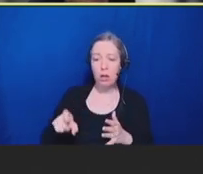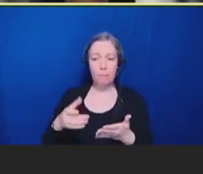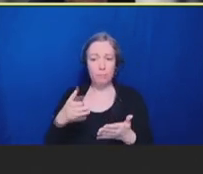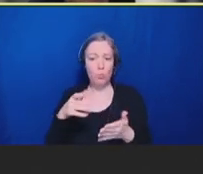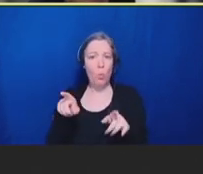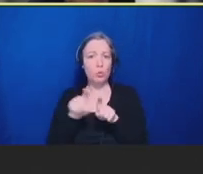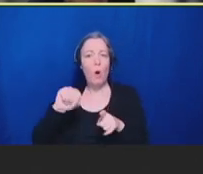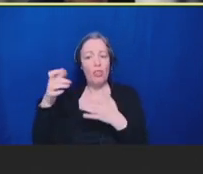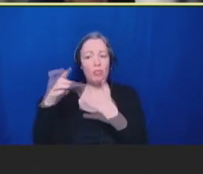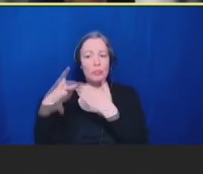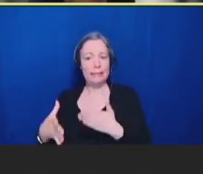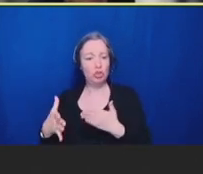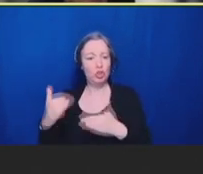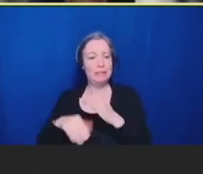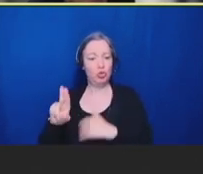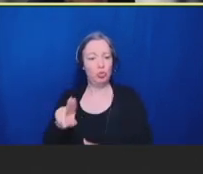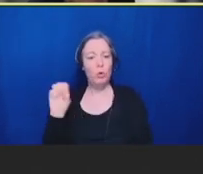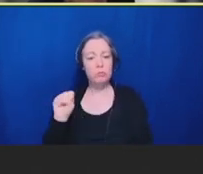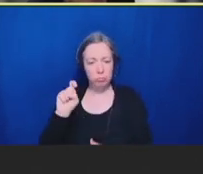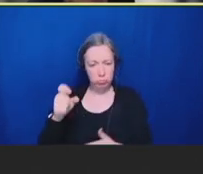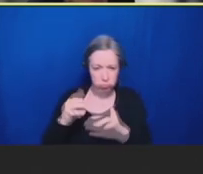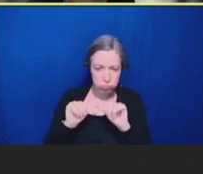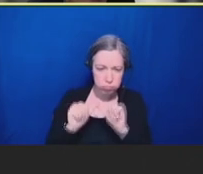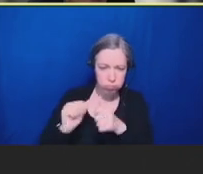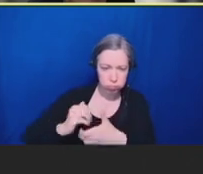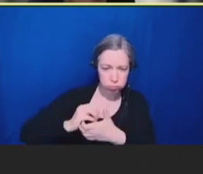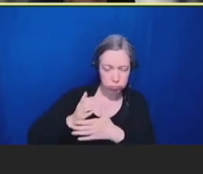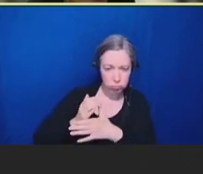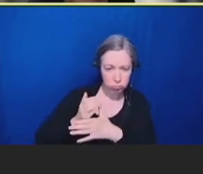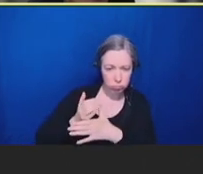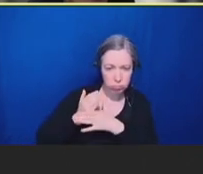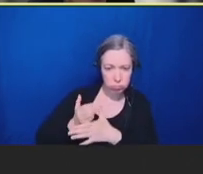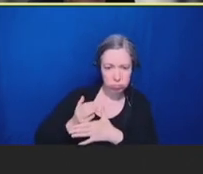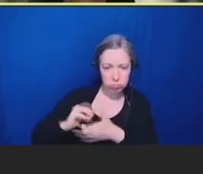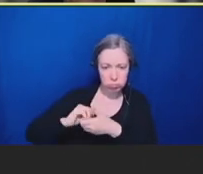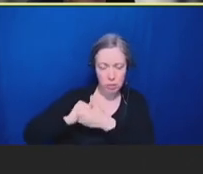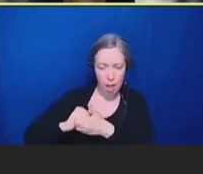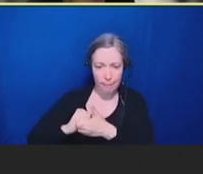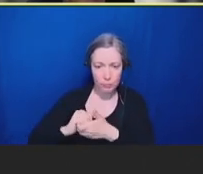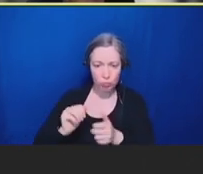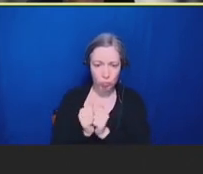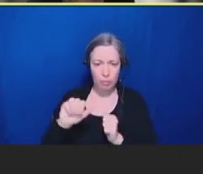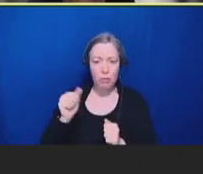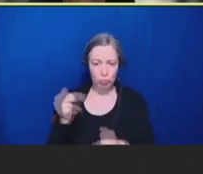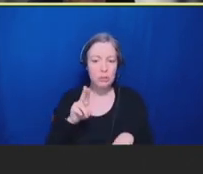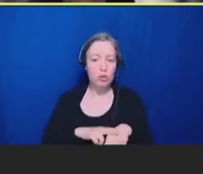adverse events and explore potential means of anticipating adverse events after vaccination.